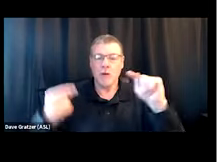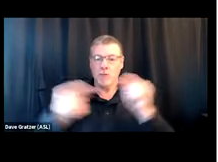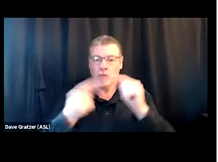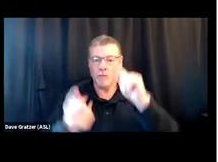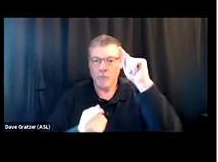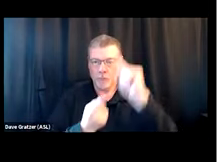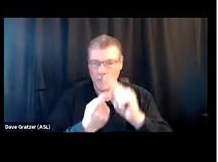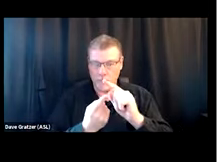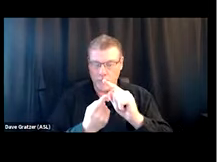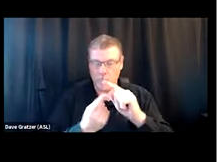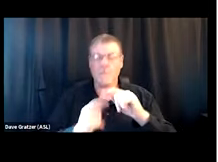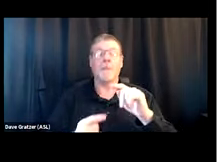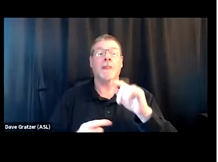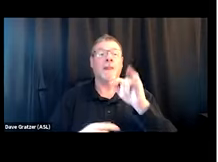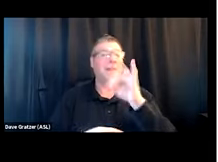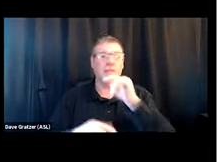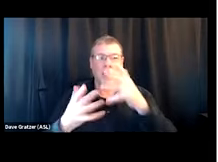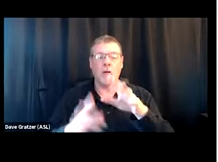Harm reduction, specifically overdose prevention.